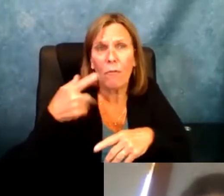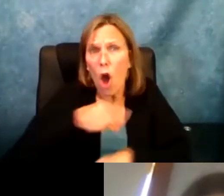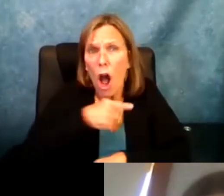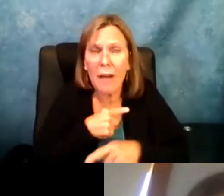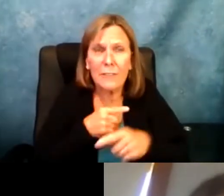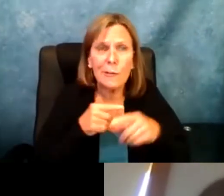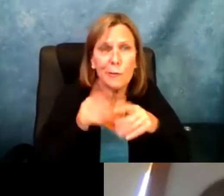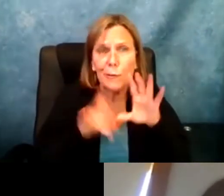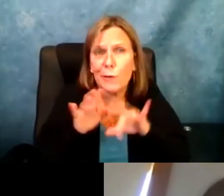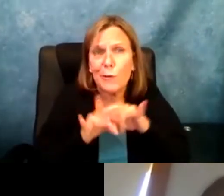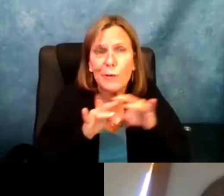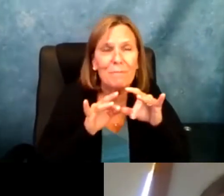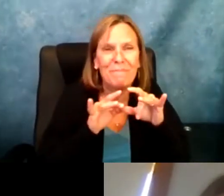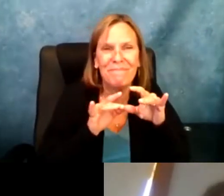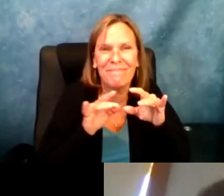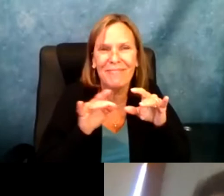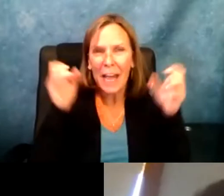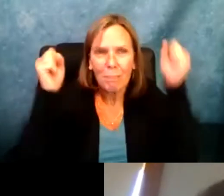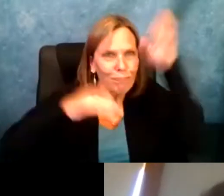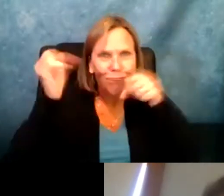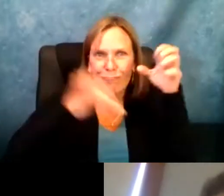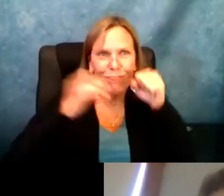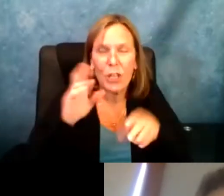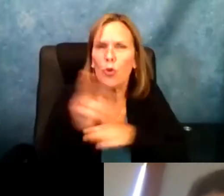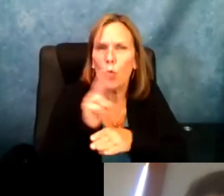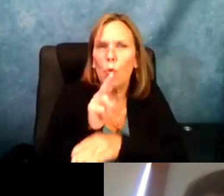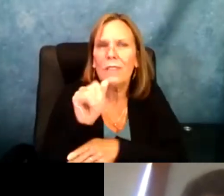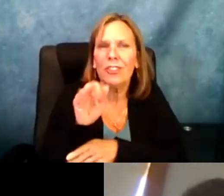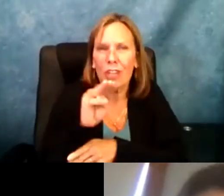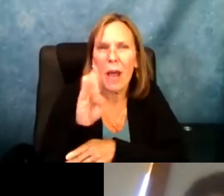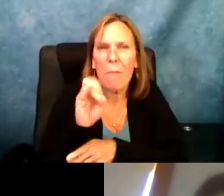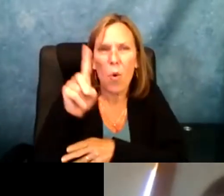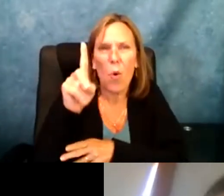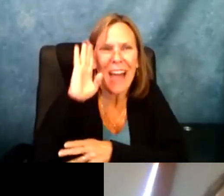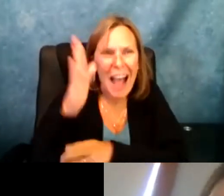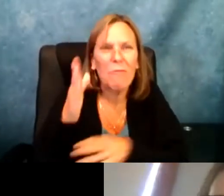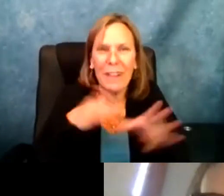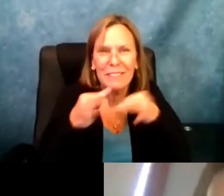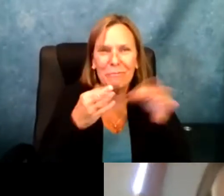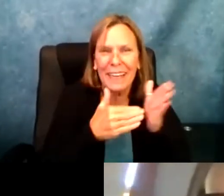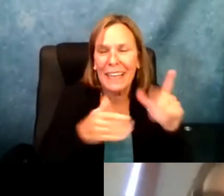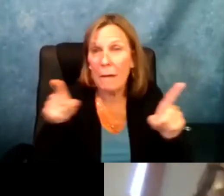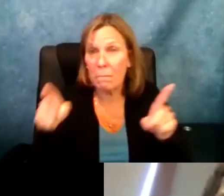quick intro into how to use it when the time is upon us